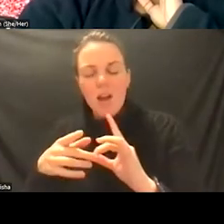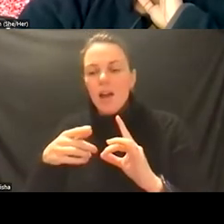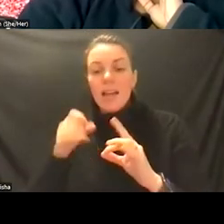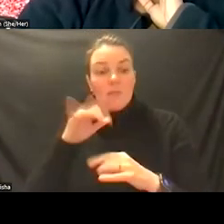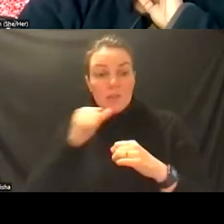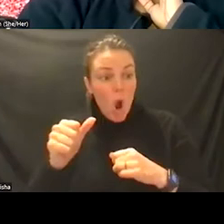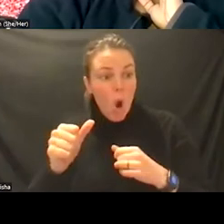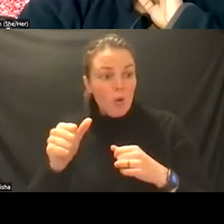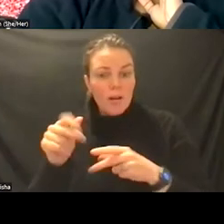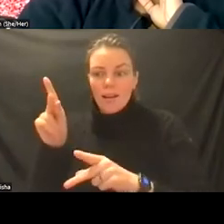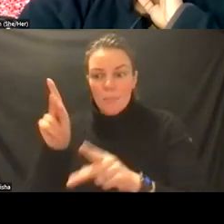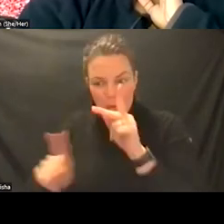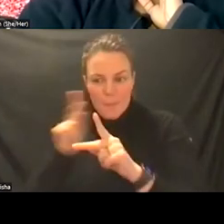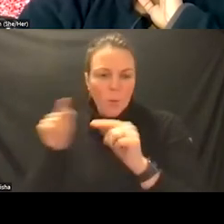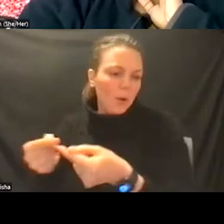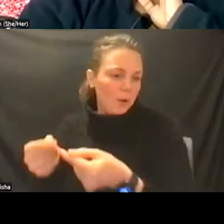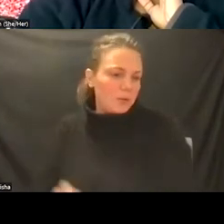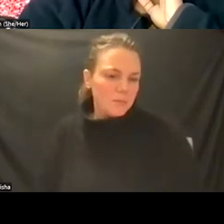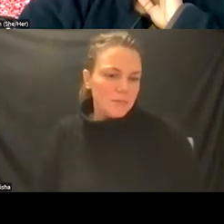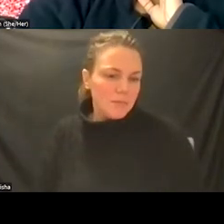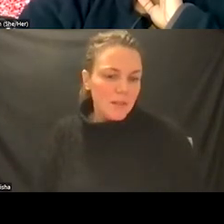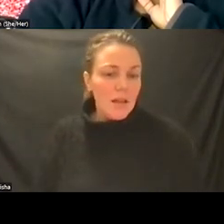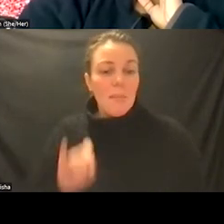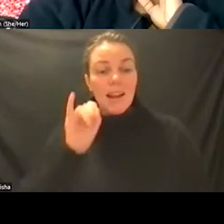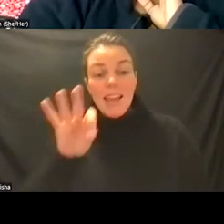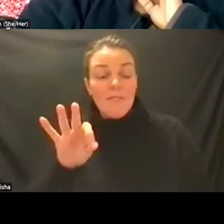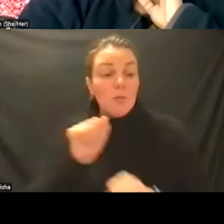and when you do bring those forces together you start seeing some of the things i mentioned in the